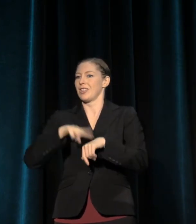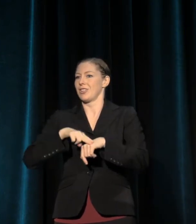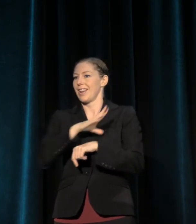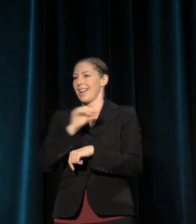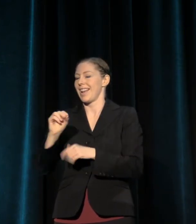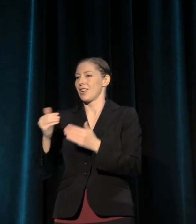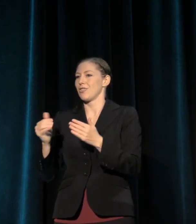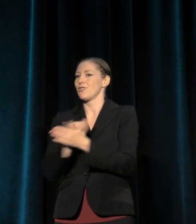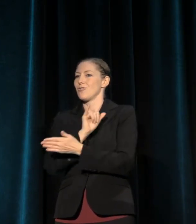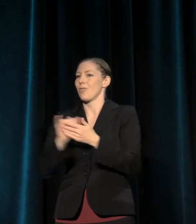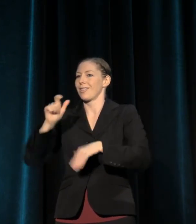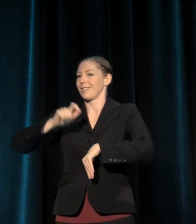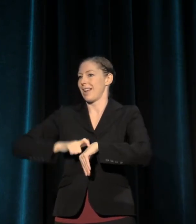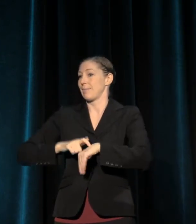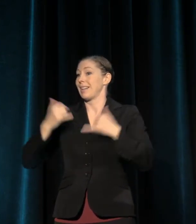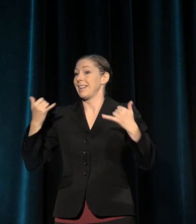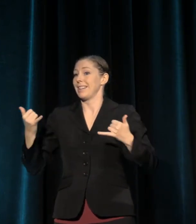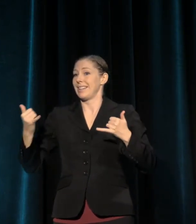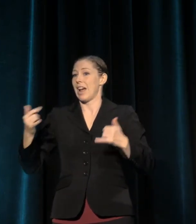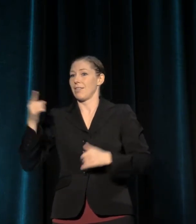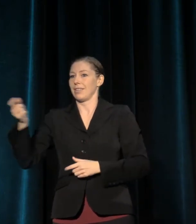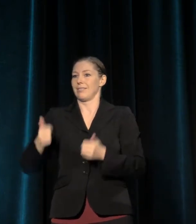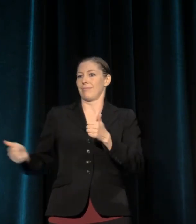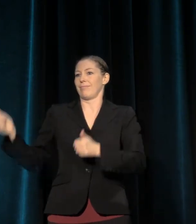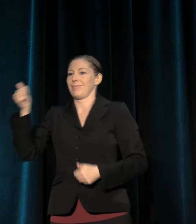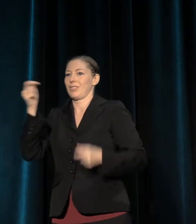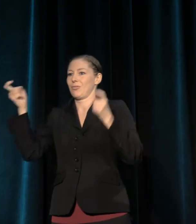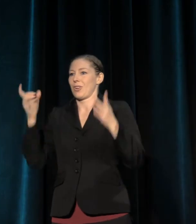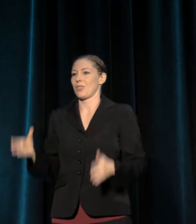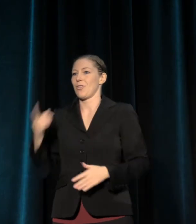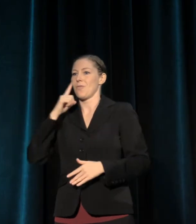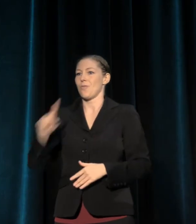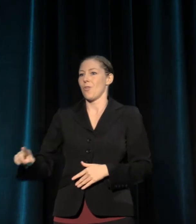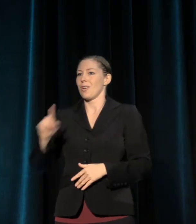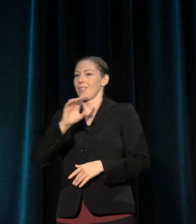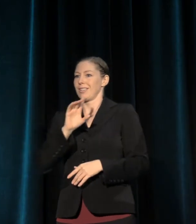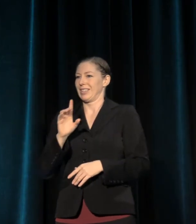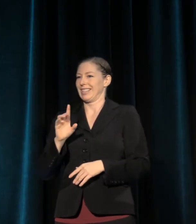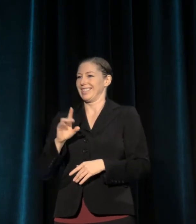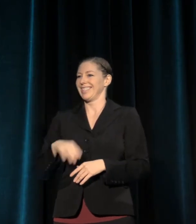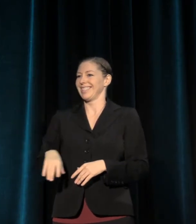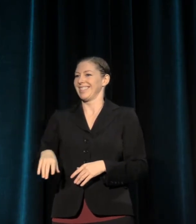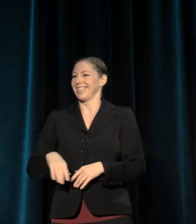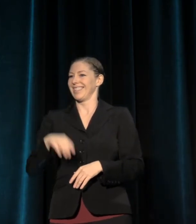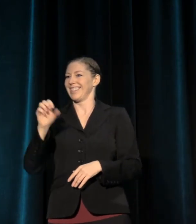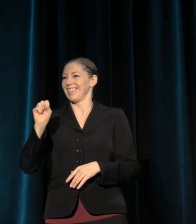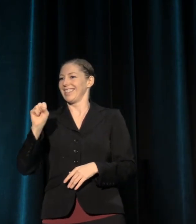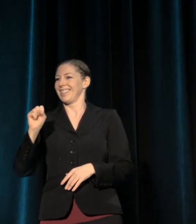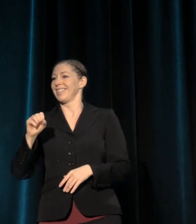of the Institute for Diversity in the Arts at Stanford University. Please join me in welcoming Jeff Chang.